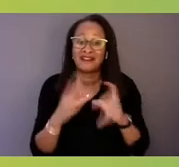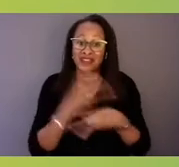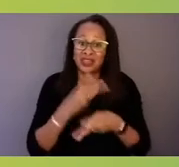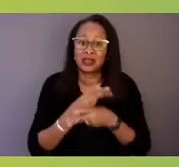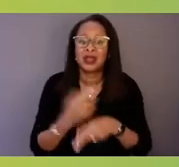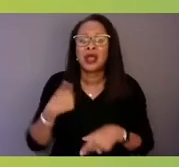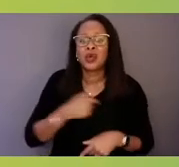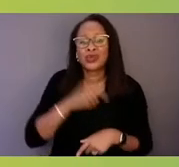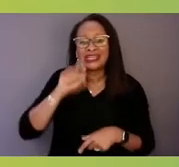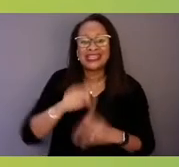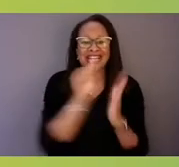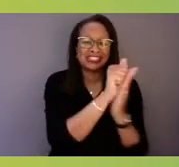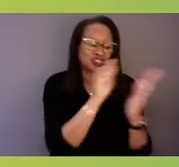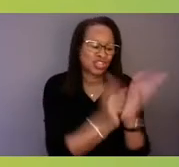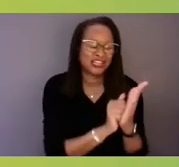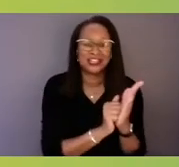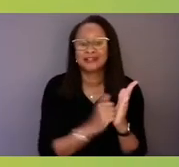At the end of the line, Madhuri,